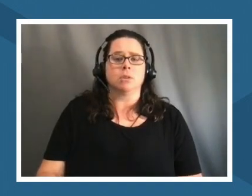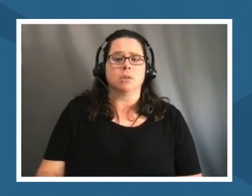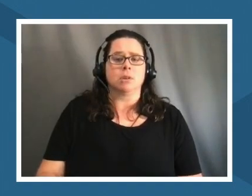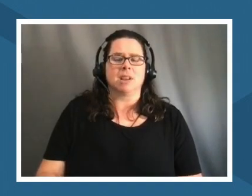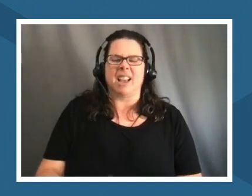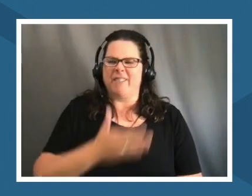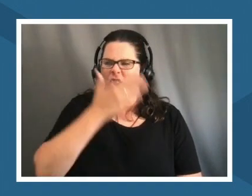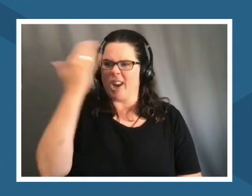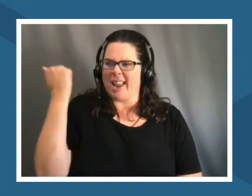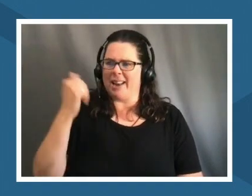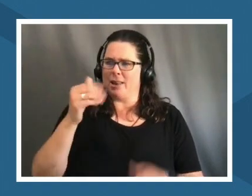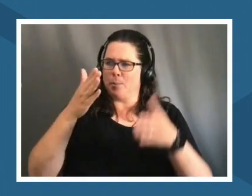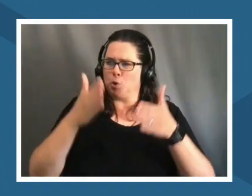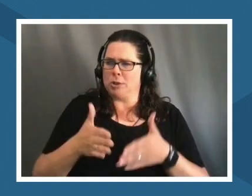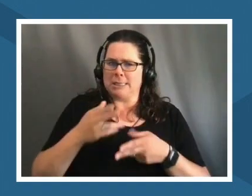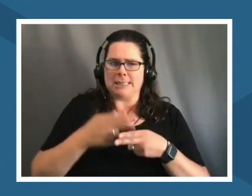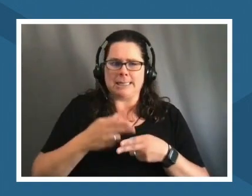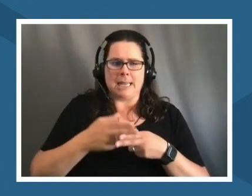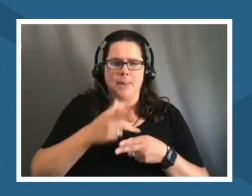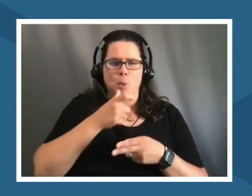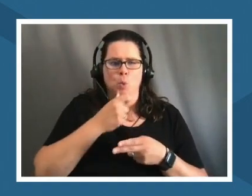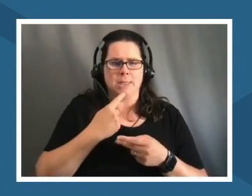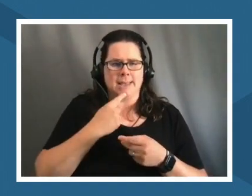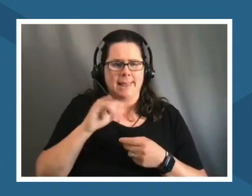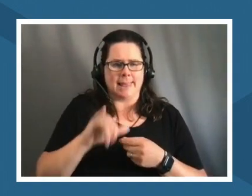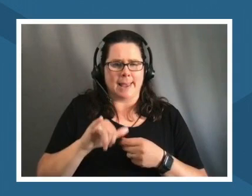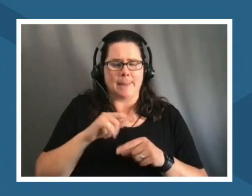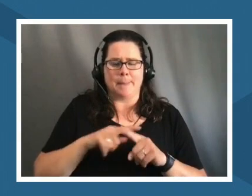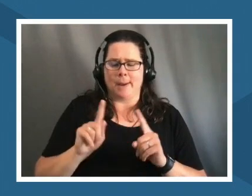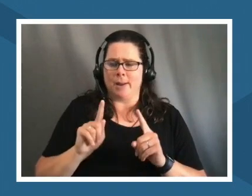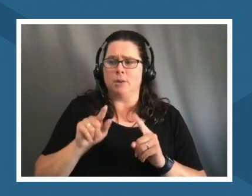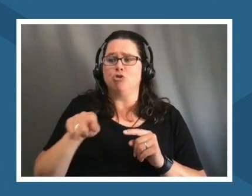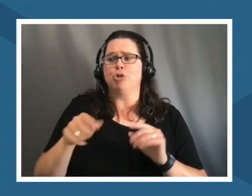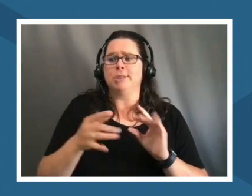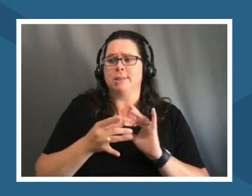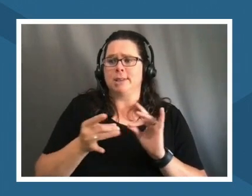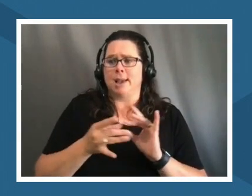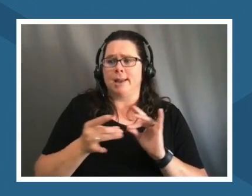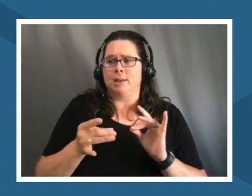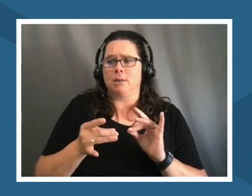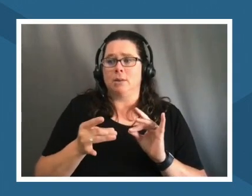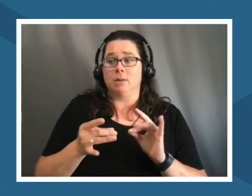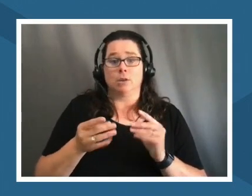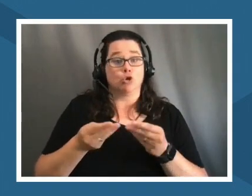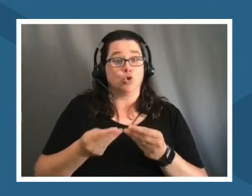that that said this um but she said the